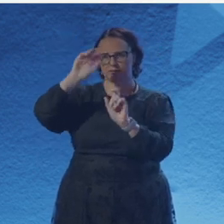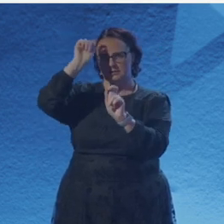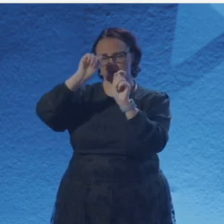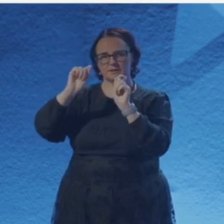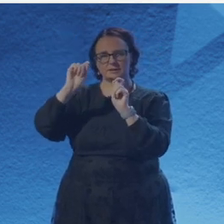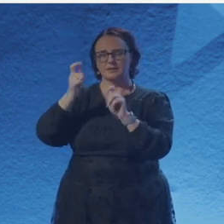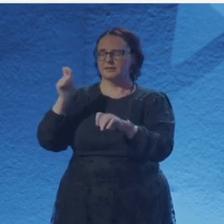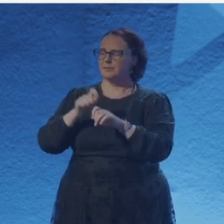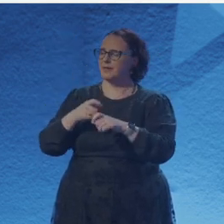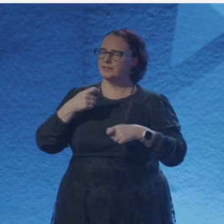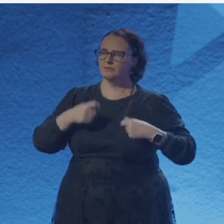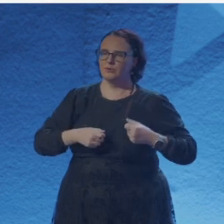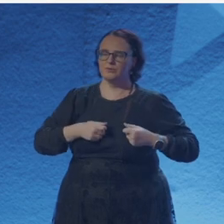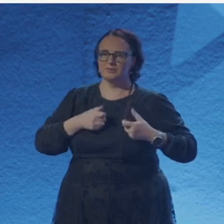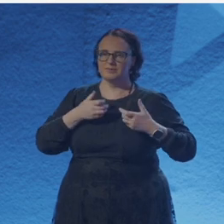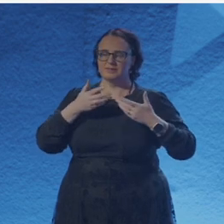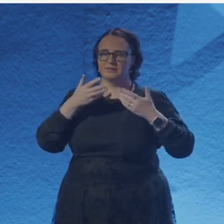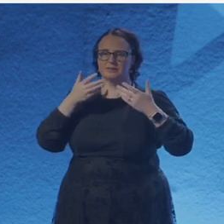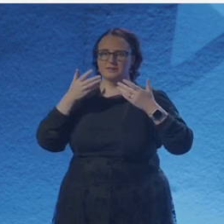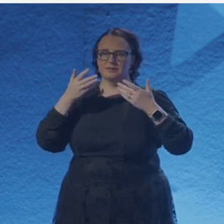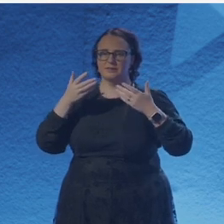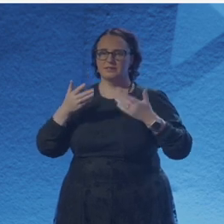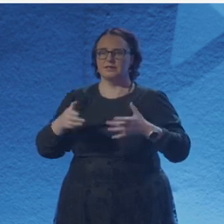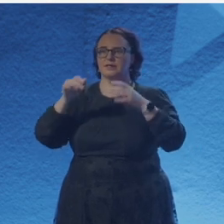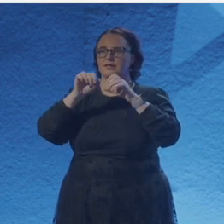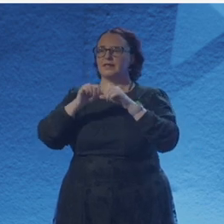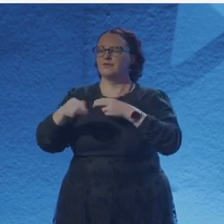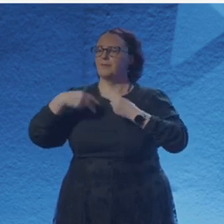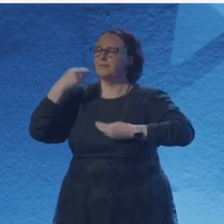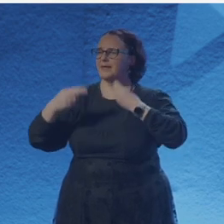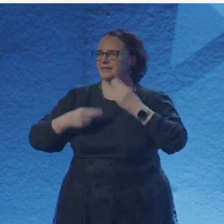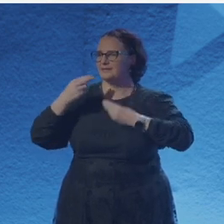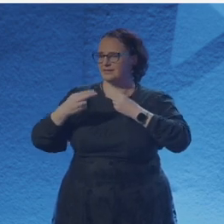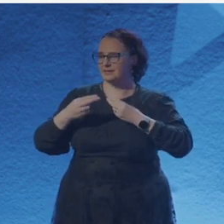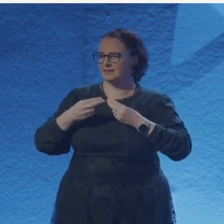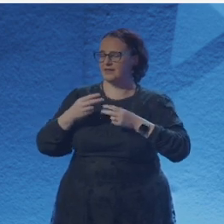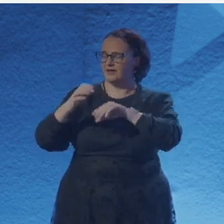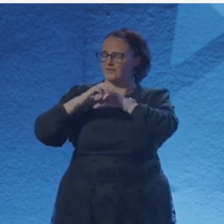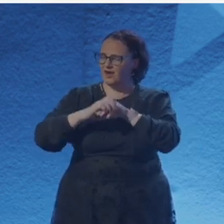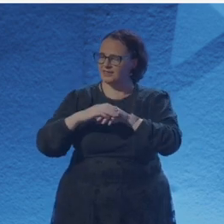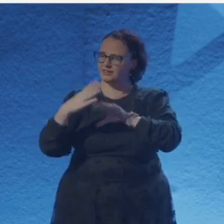Share a glinting smile and find a first draft in that grin. The best poems are written in the dark.